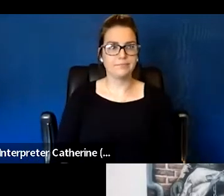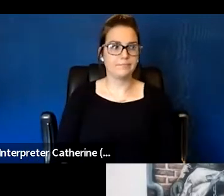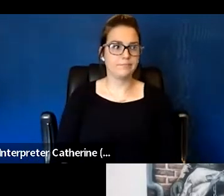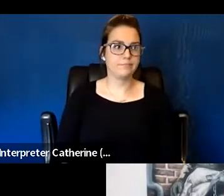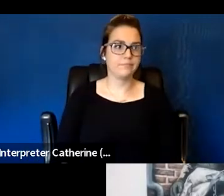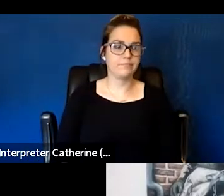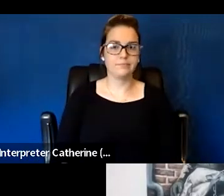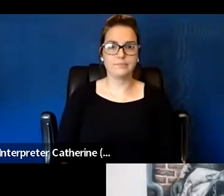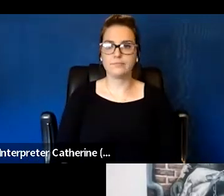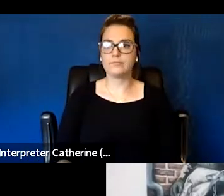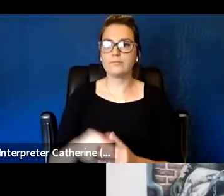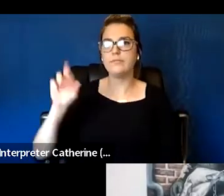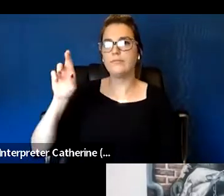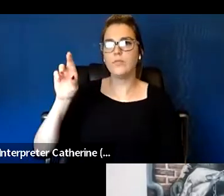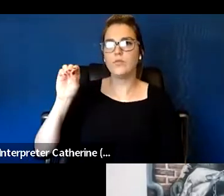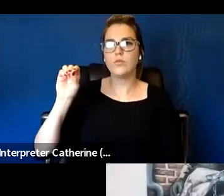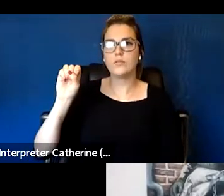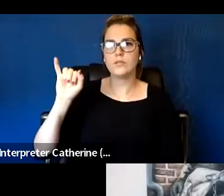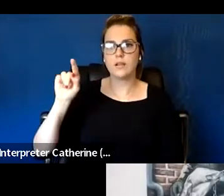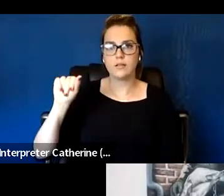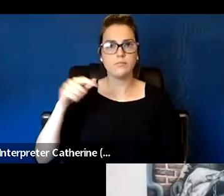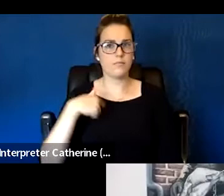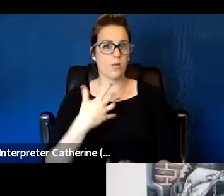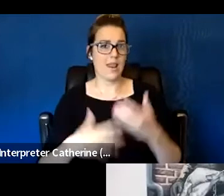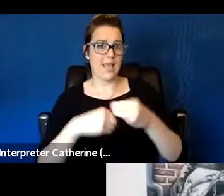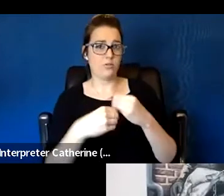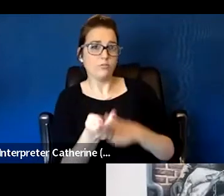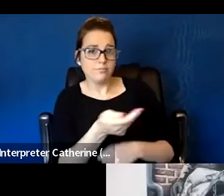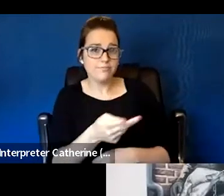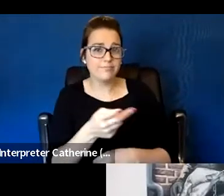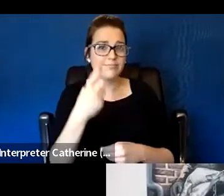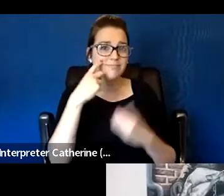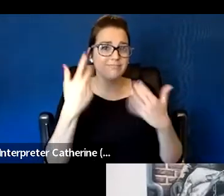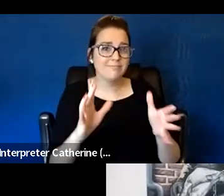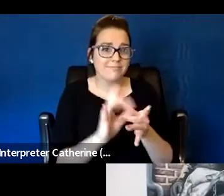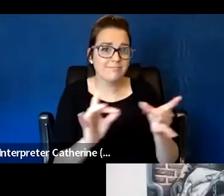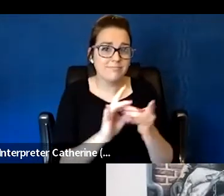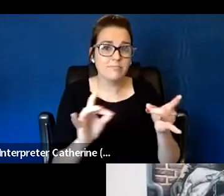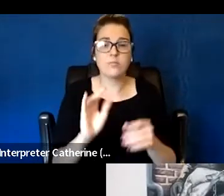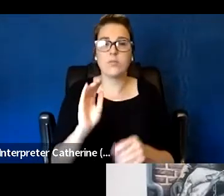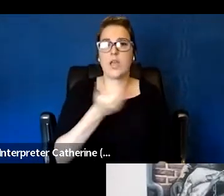Yes, I also wanna add to Donald and to Juliana is that we incorporate, services are highly important